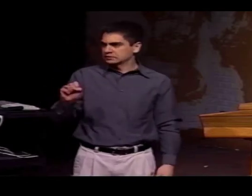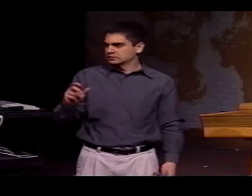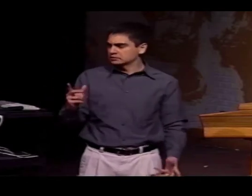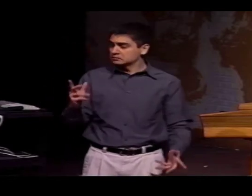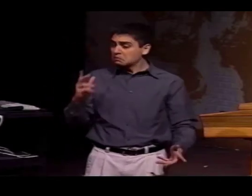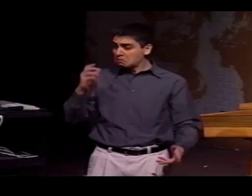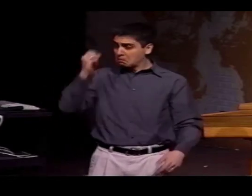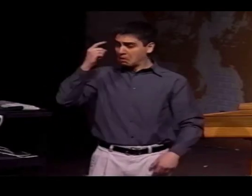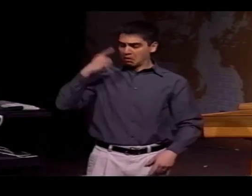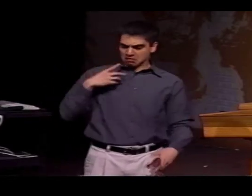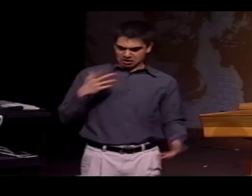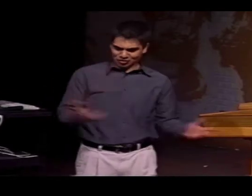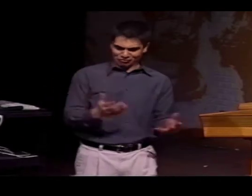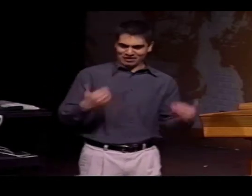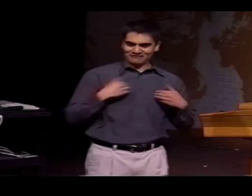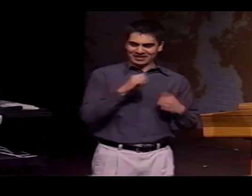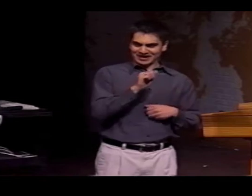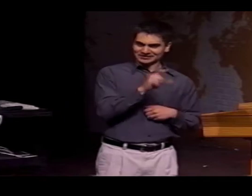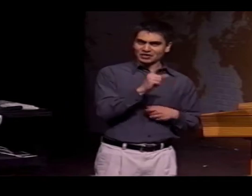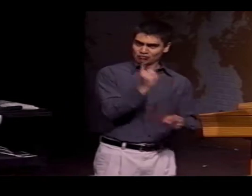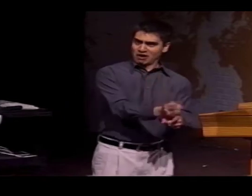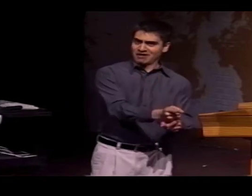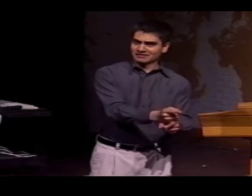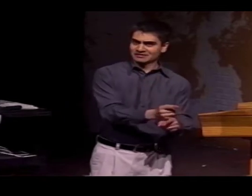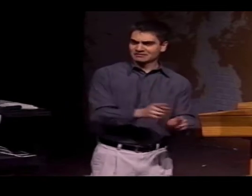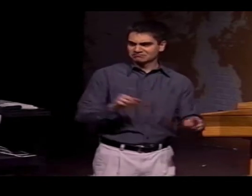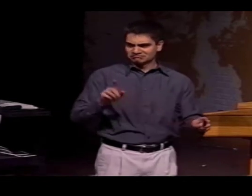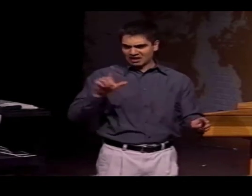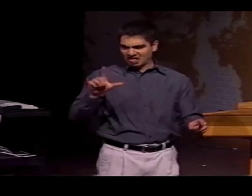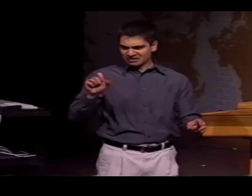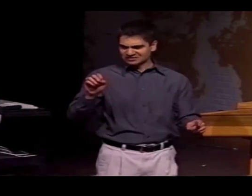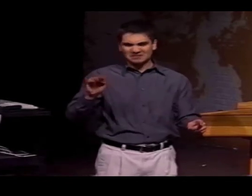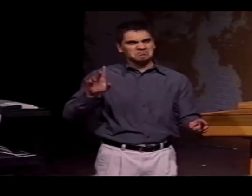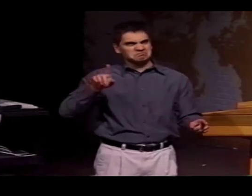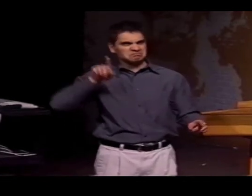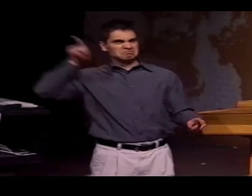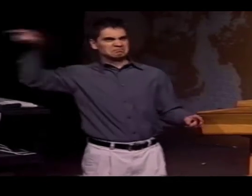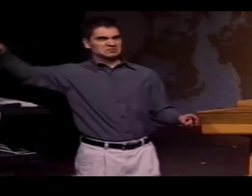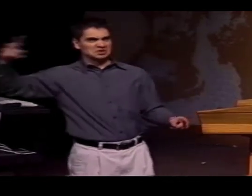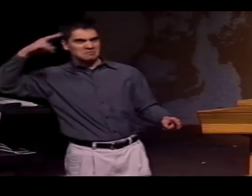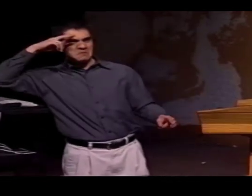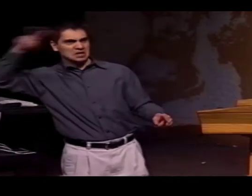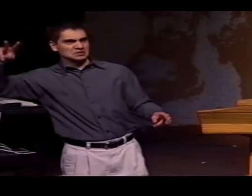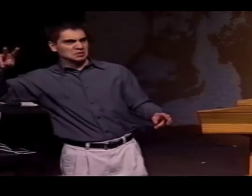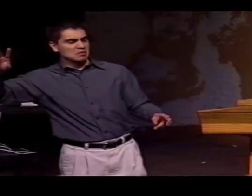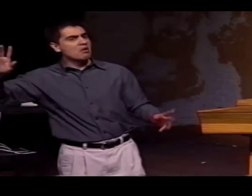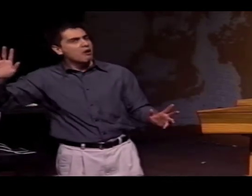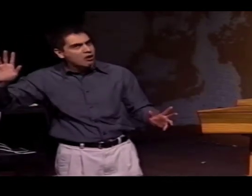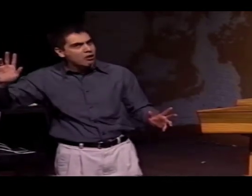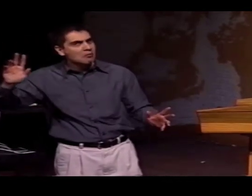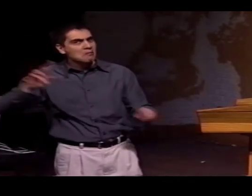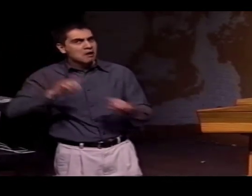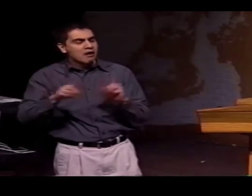HOW AND WHY PEOPLE ARE USING THAT HERE IN THE UNITED STATES. SO YOU WOULD THINK, "IN THE UNITED STATES, WE USE ASL.